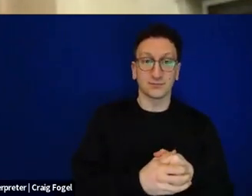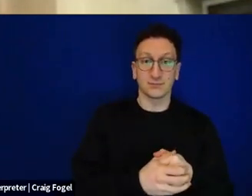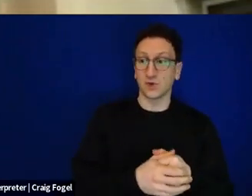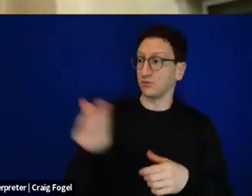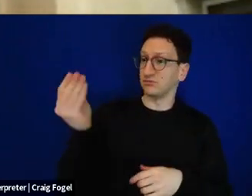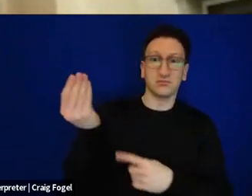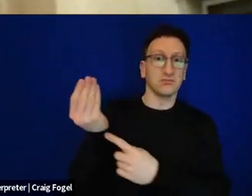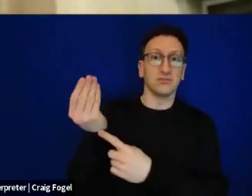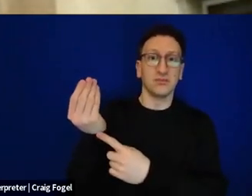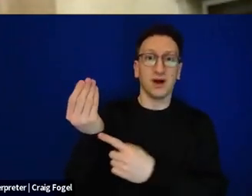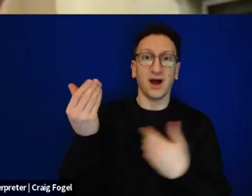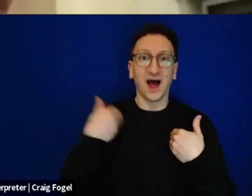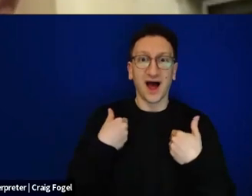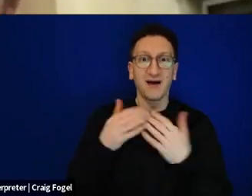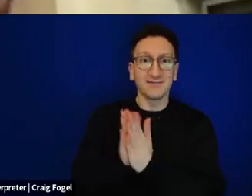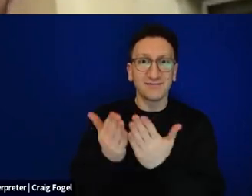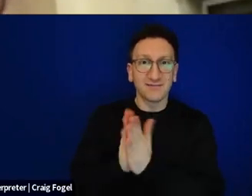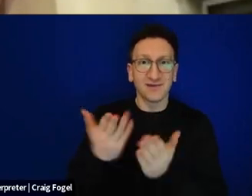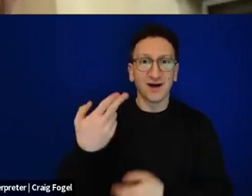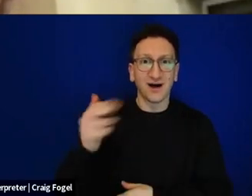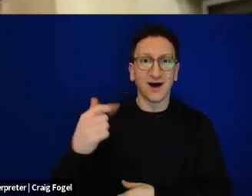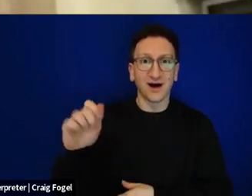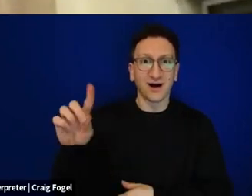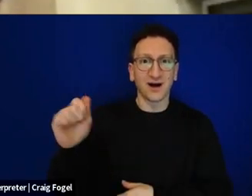have something which carries us through, which throughout the generations, Jews have changed,